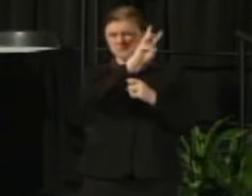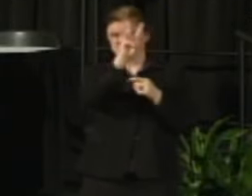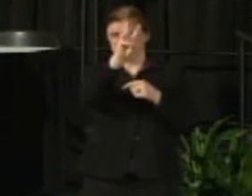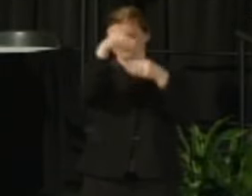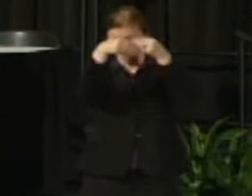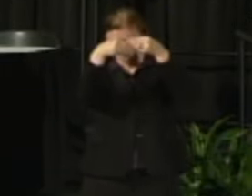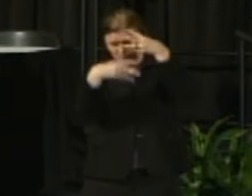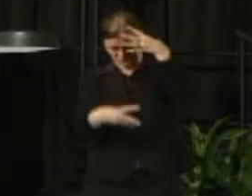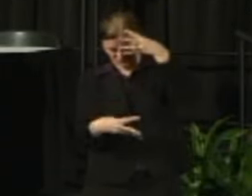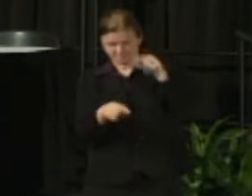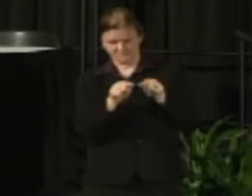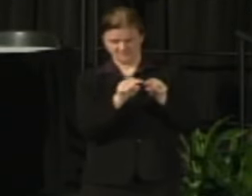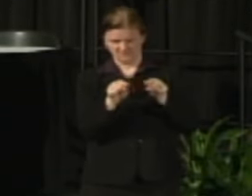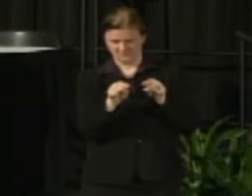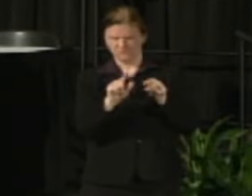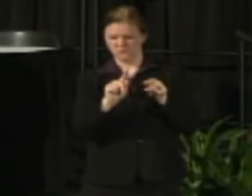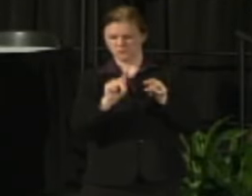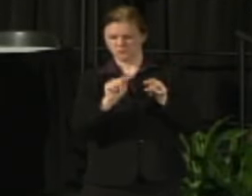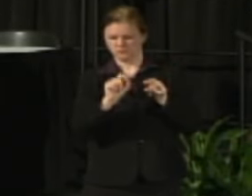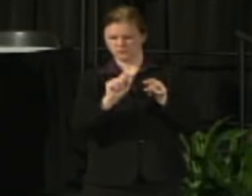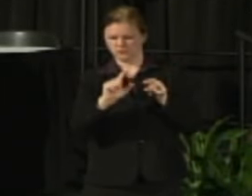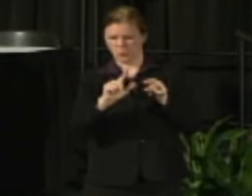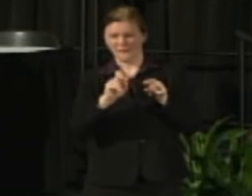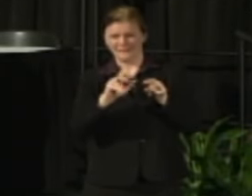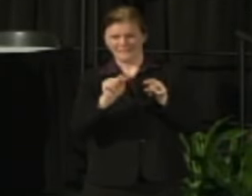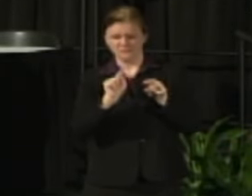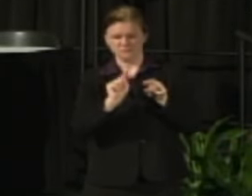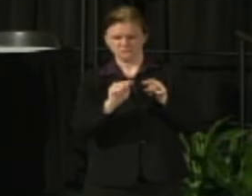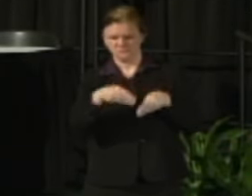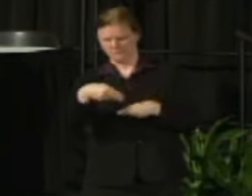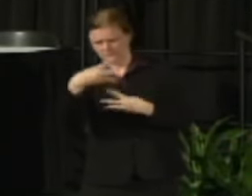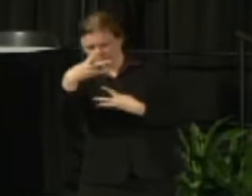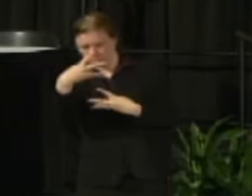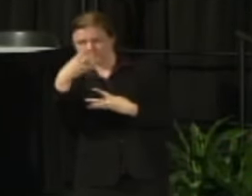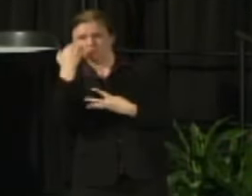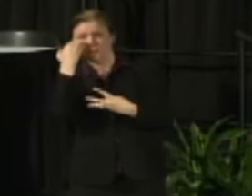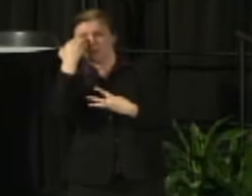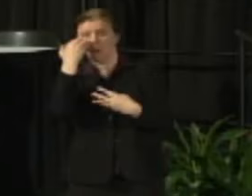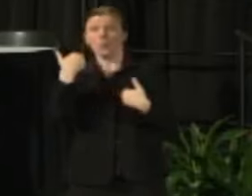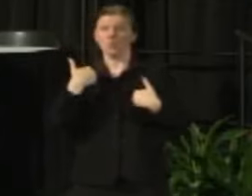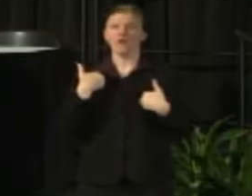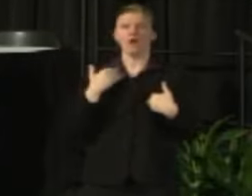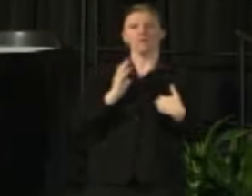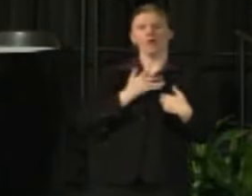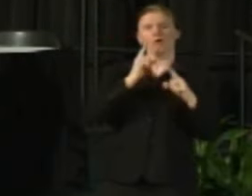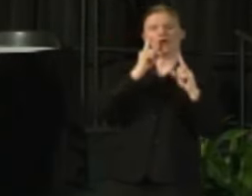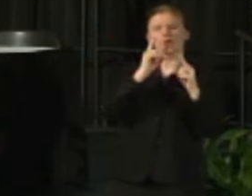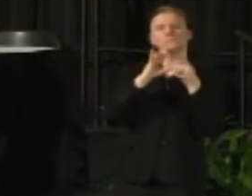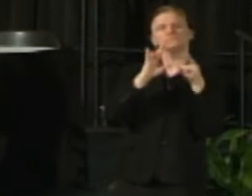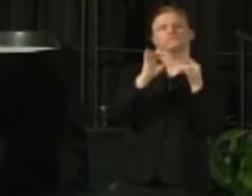that we will be employing to communicating our story. We have talking points that are up on the Web as I mentioned.